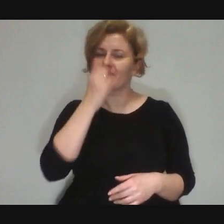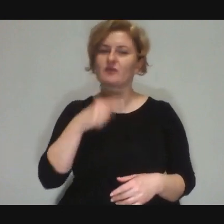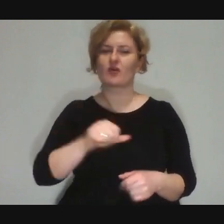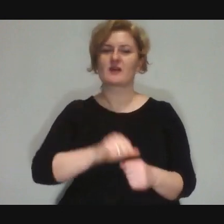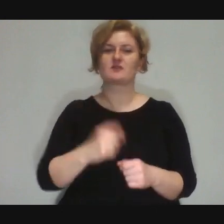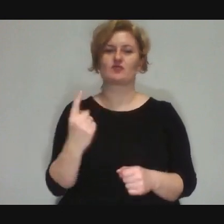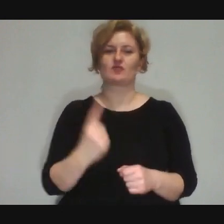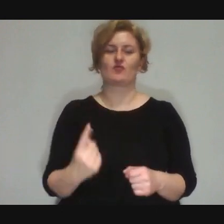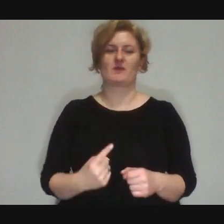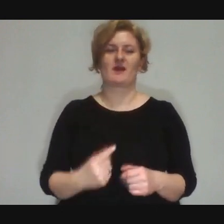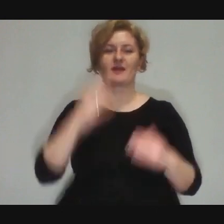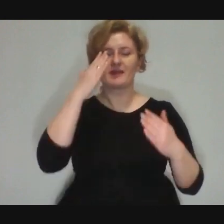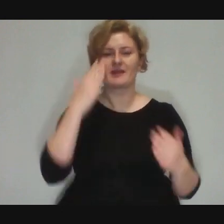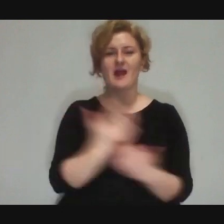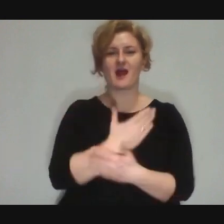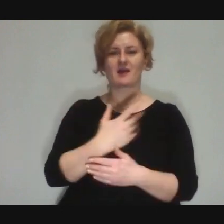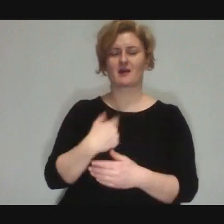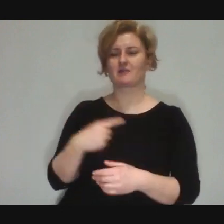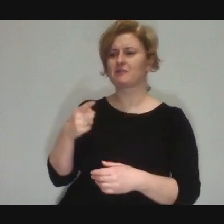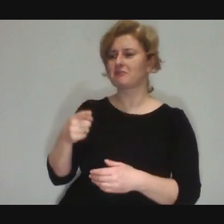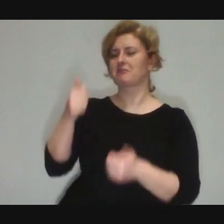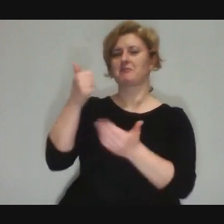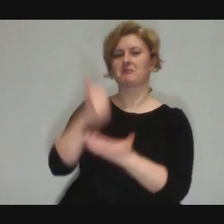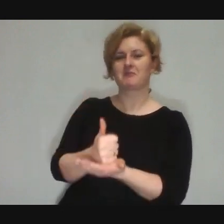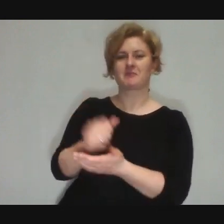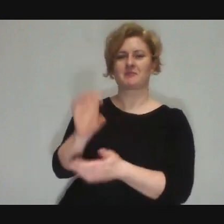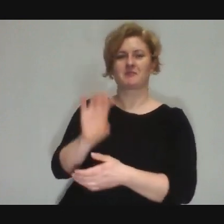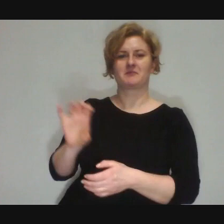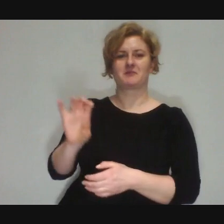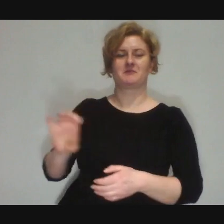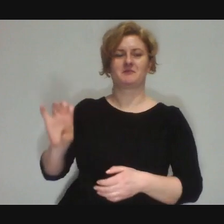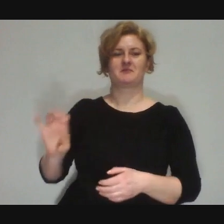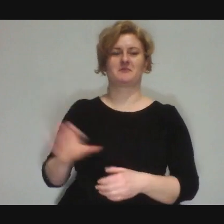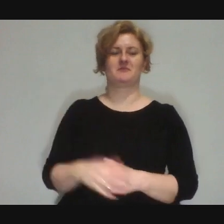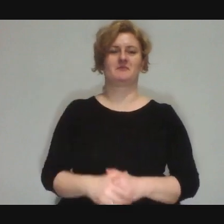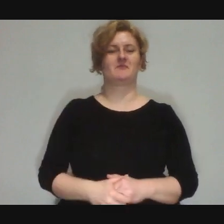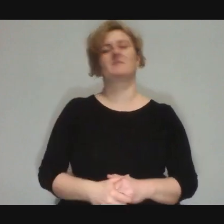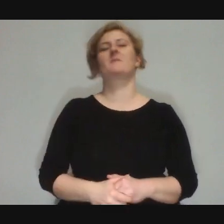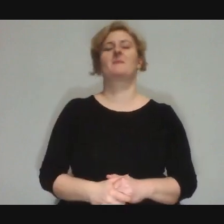Dominika: Spontaneously! Marek: Yes, that totally random worlds start to merge.